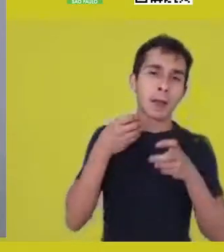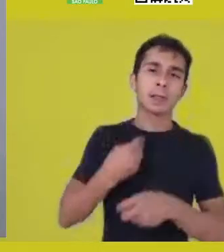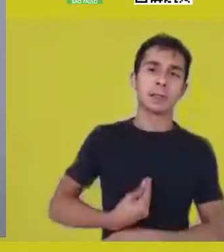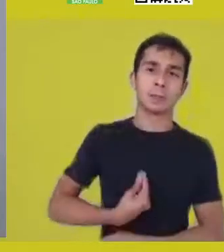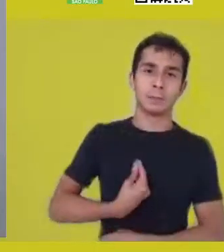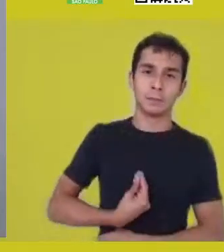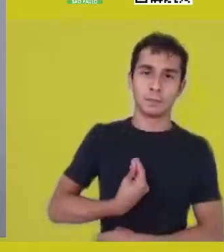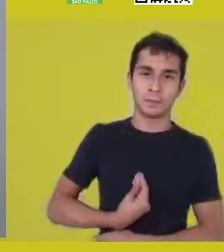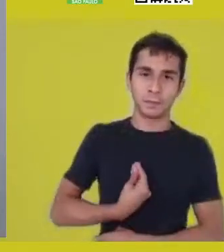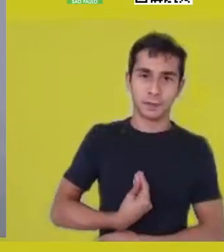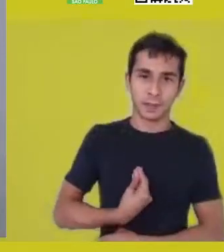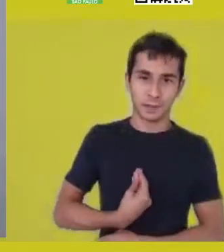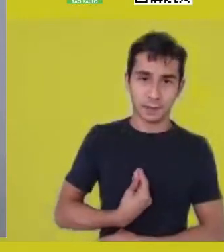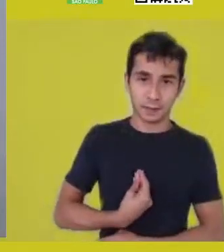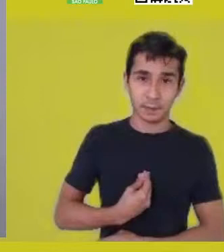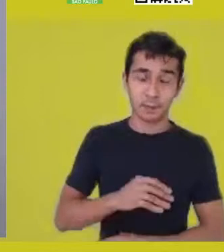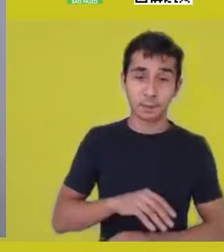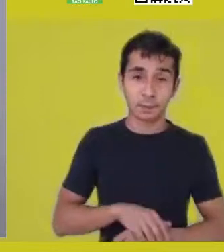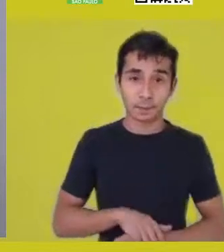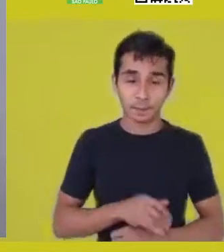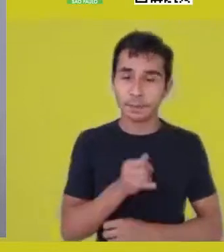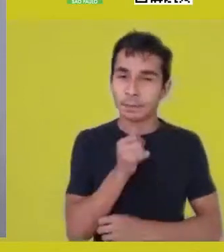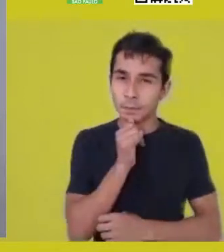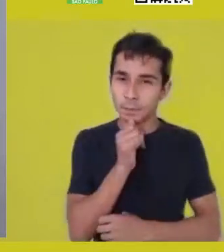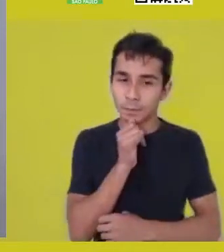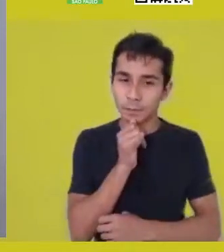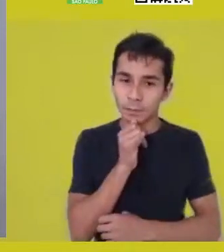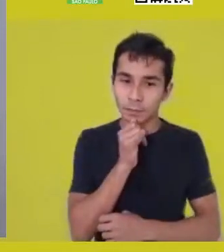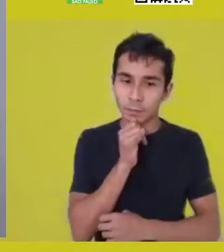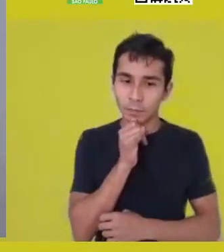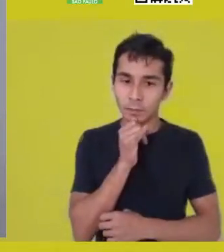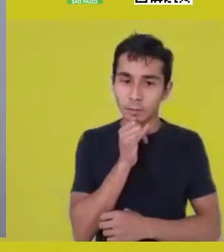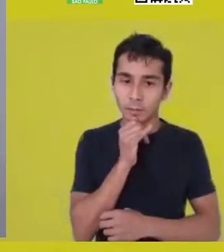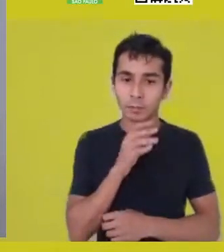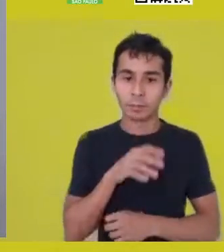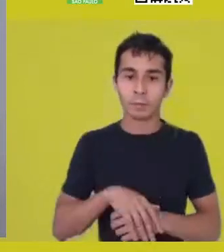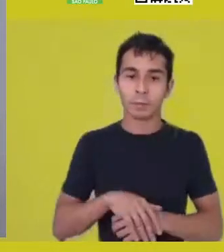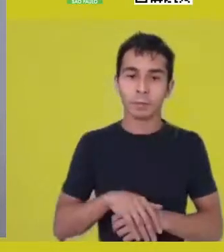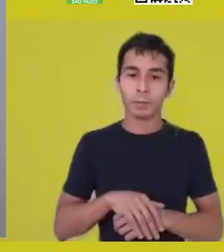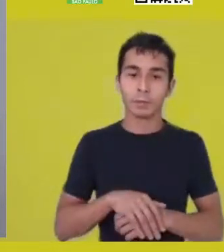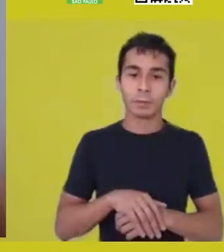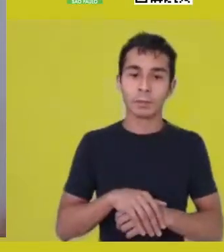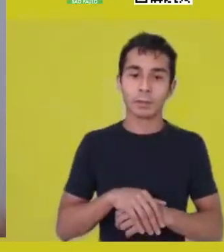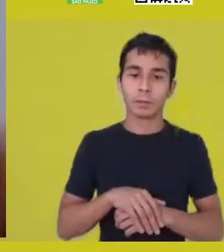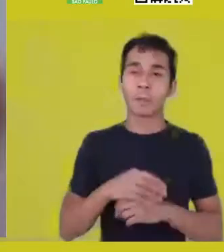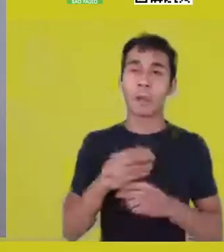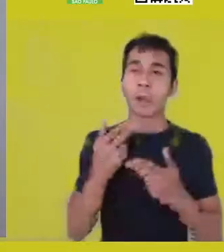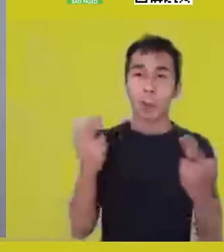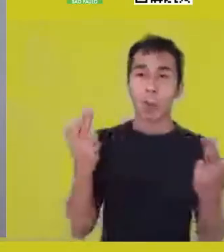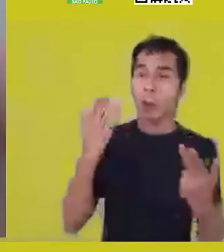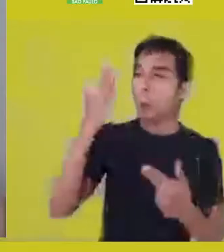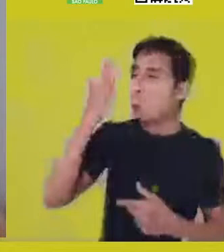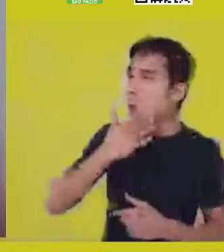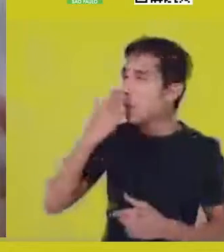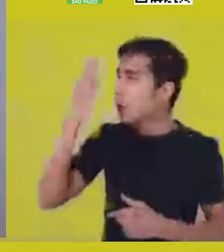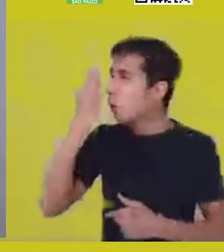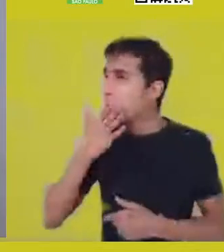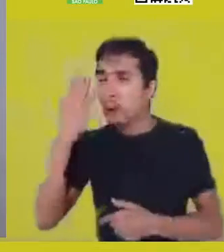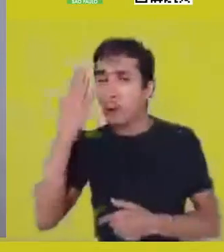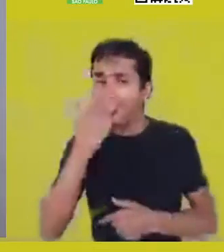See, among gaps, absences and, let’s say, identifiable power vectors